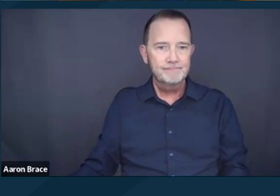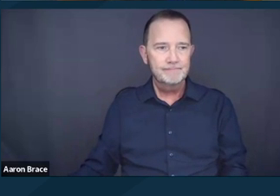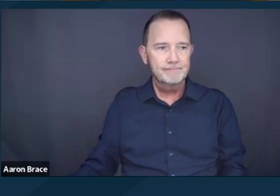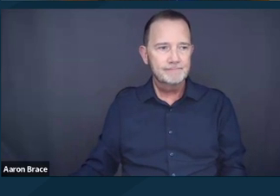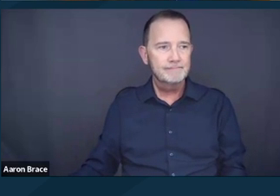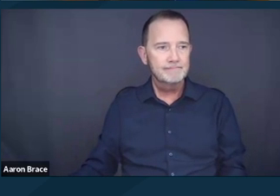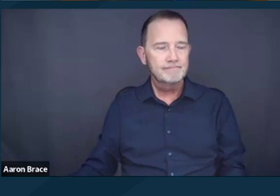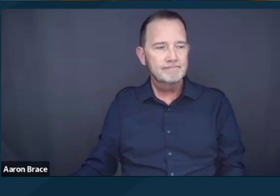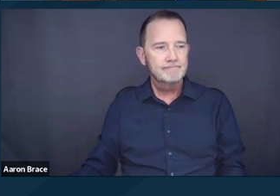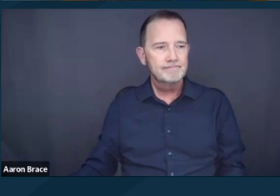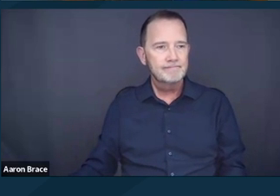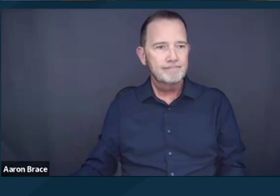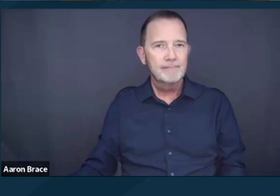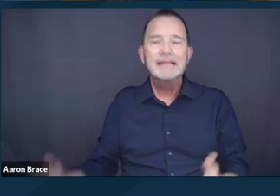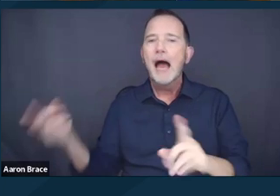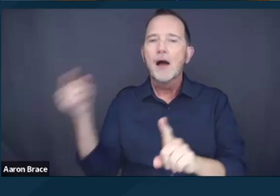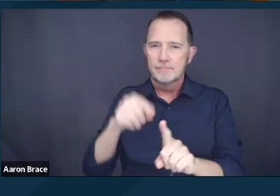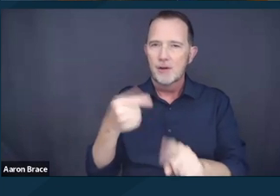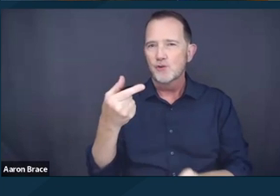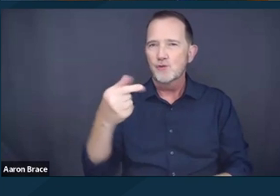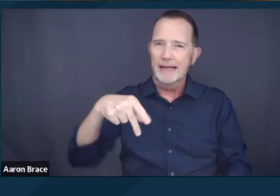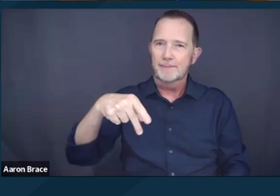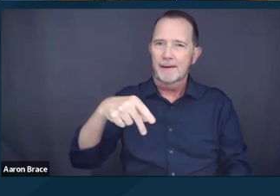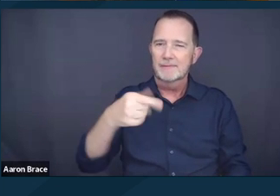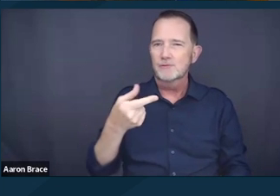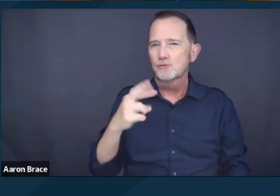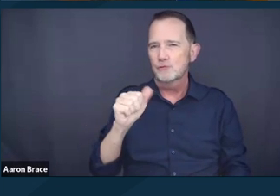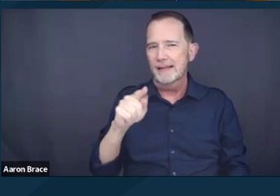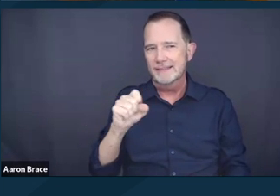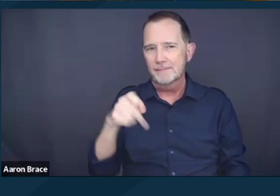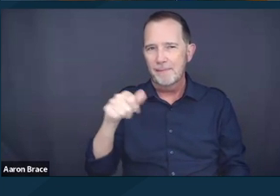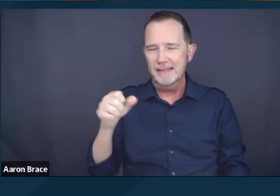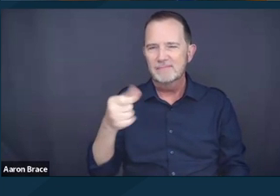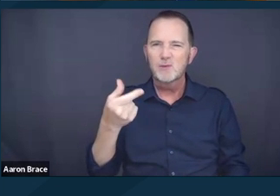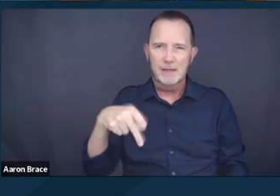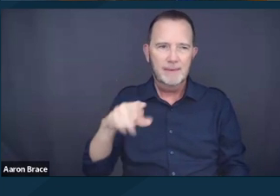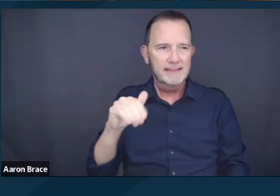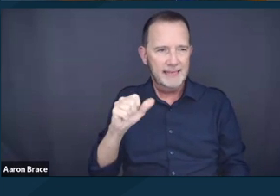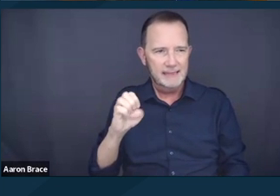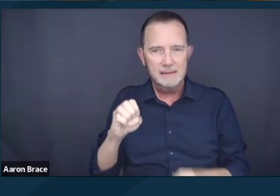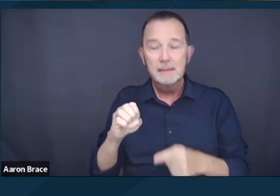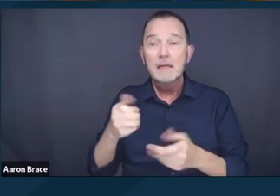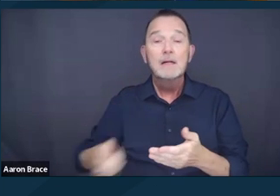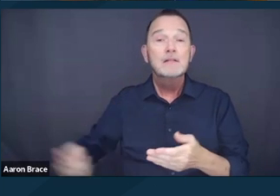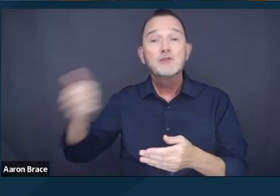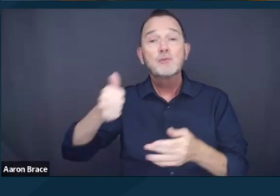So now let's move to the case itself. We know that the Supreme Court ruled on a very narrow constitutional question,